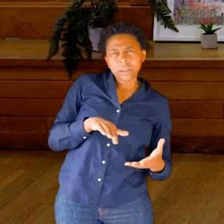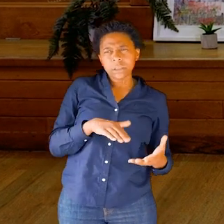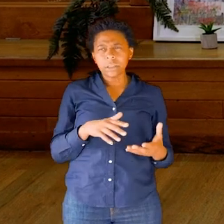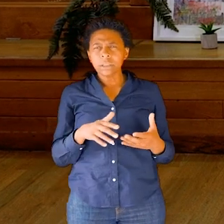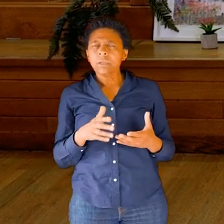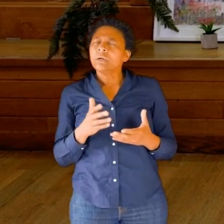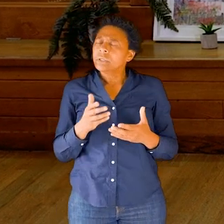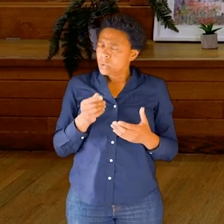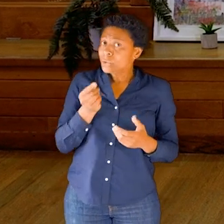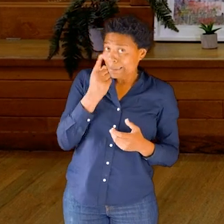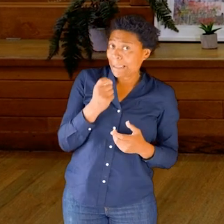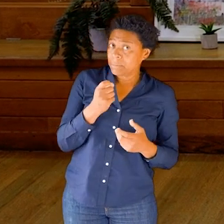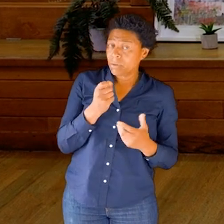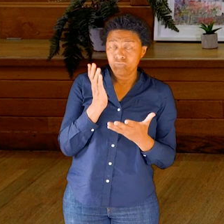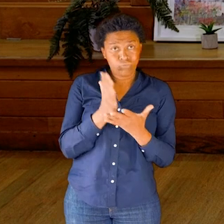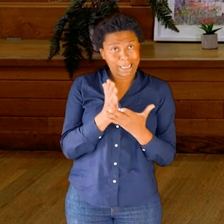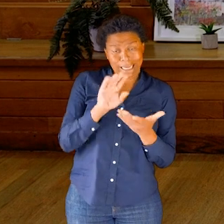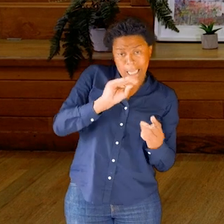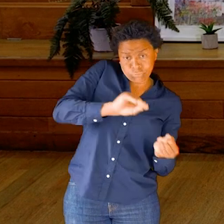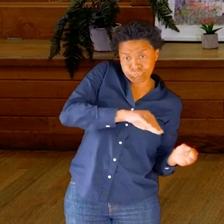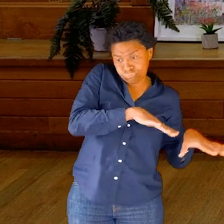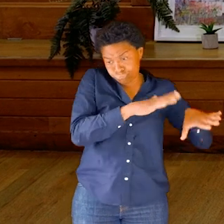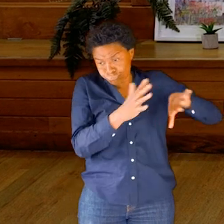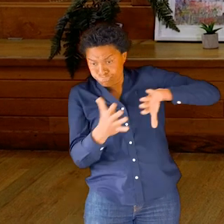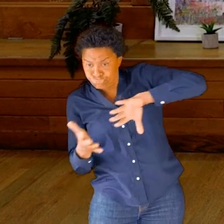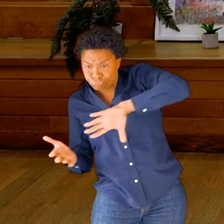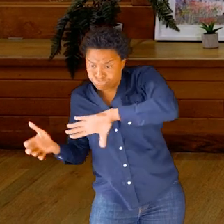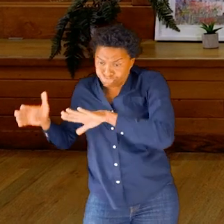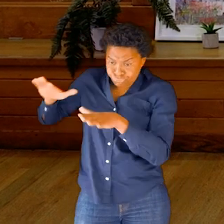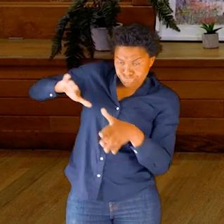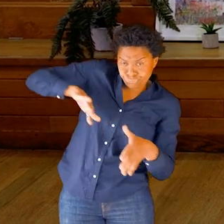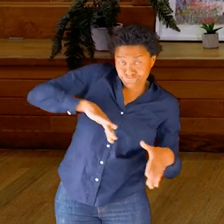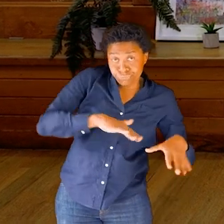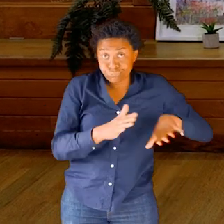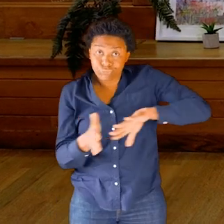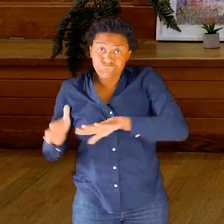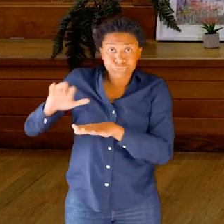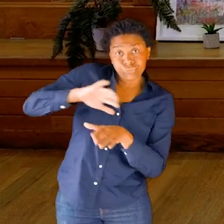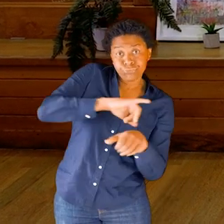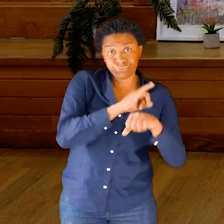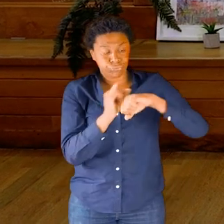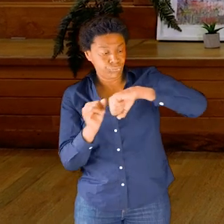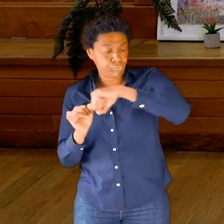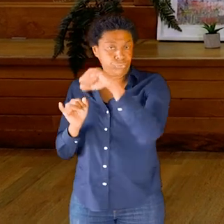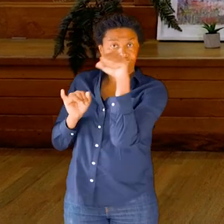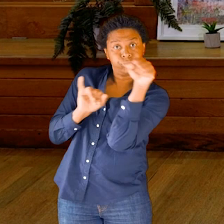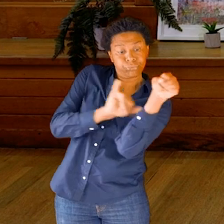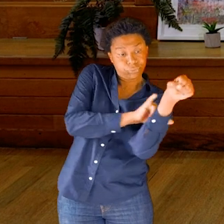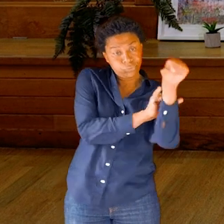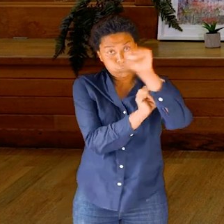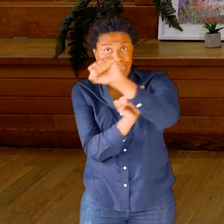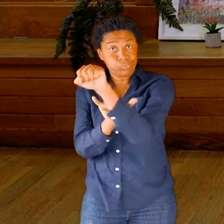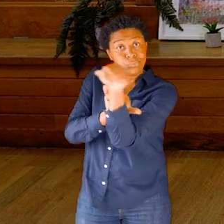Its ability to be really fluid like water and how the fluid